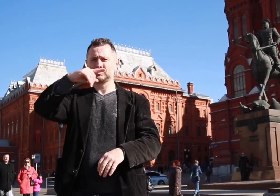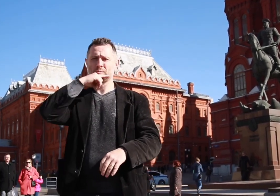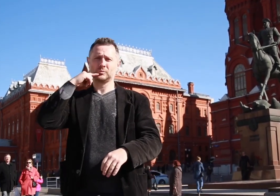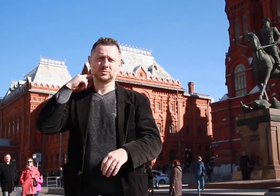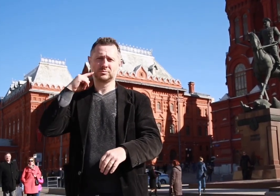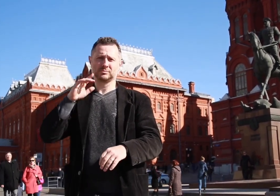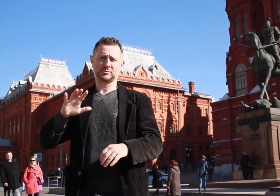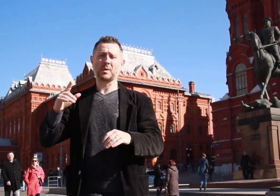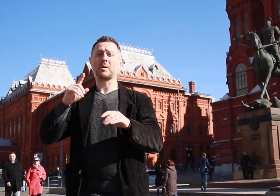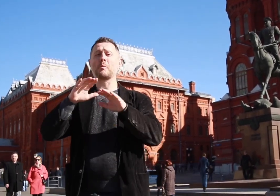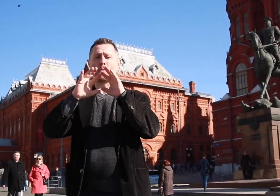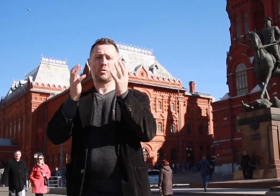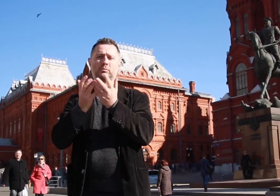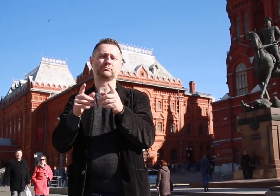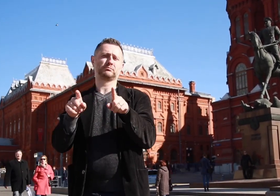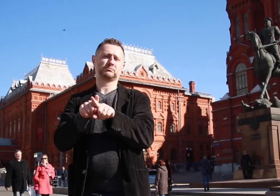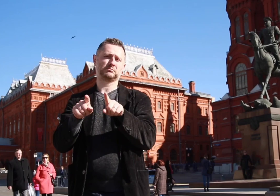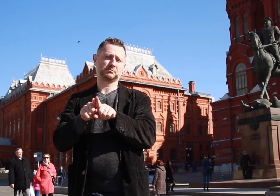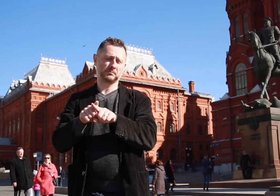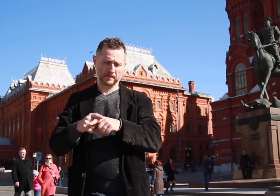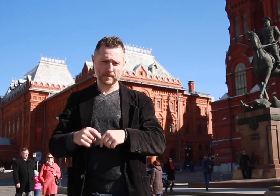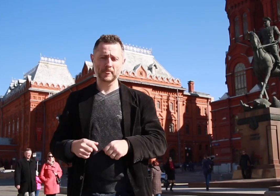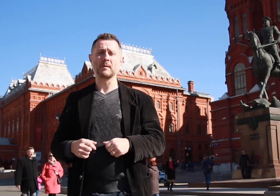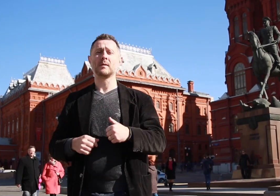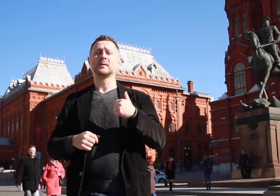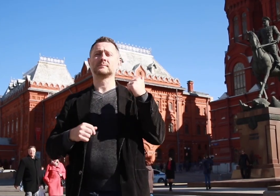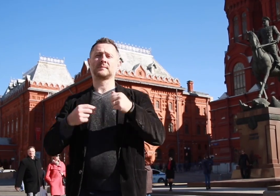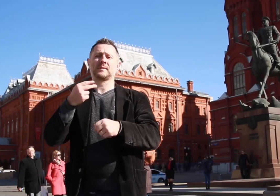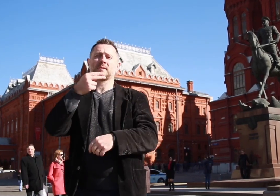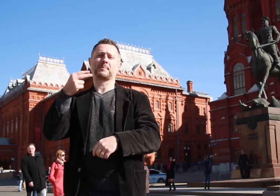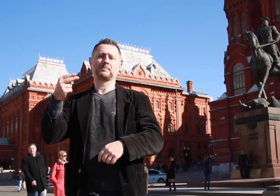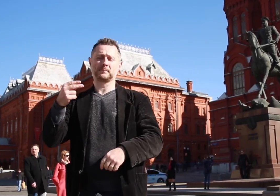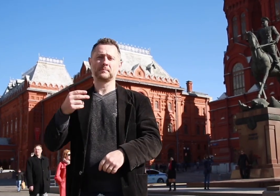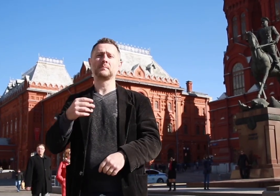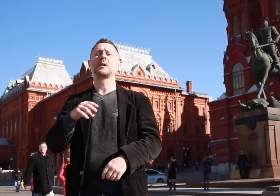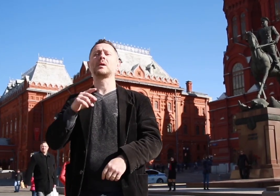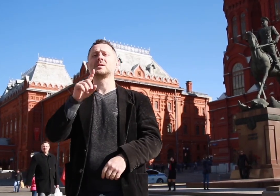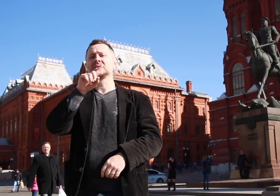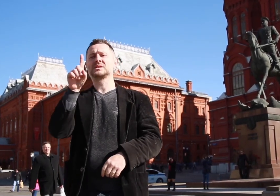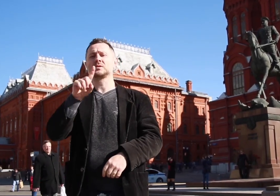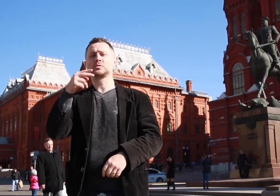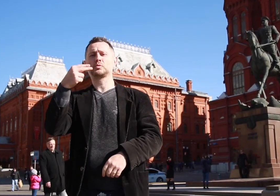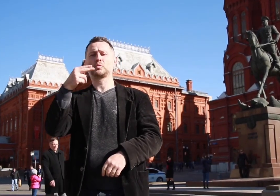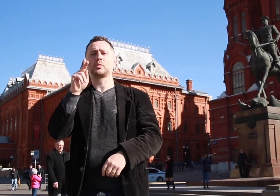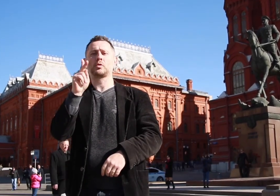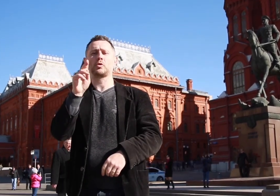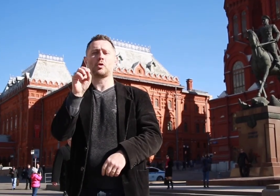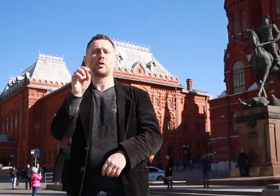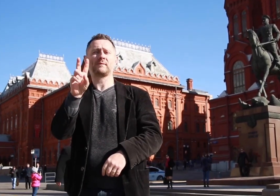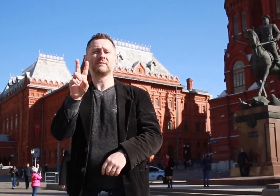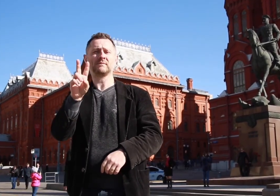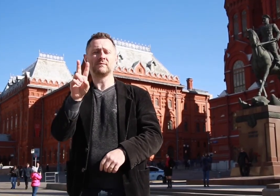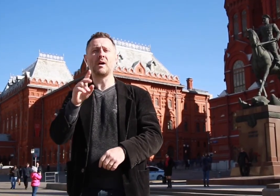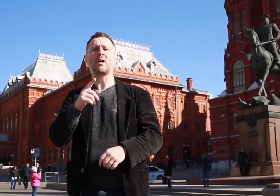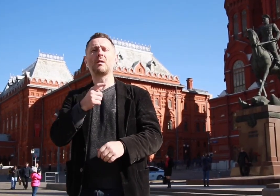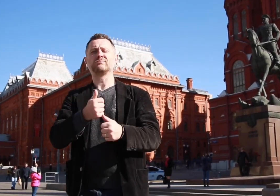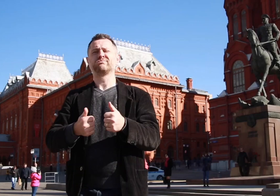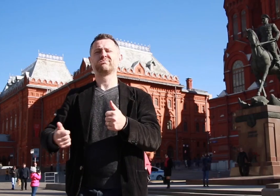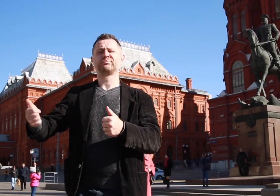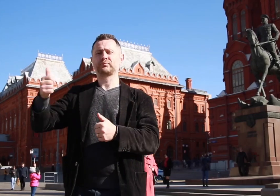as around the world for his military leadership and tactical genius in World War II. He